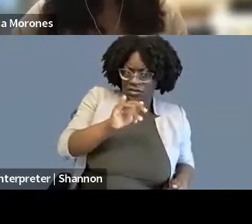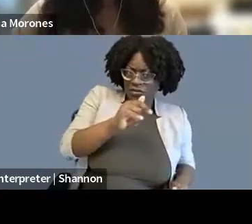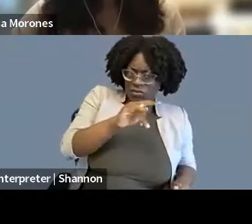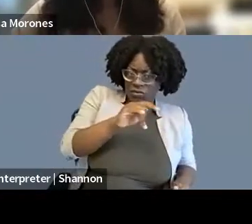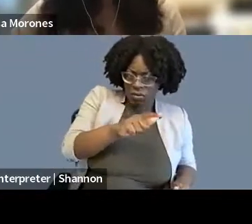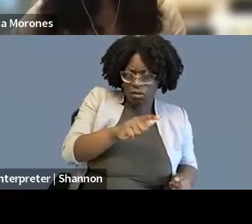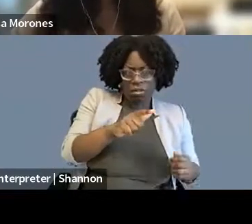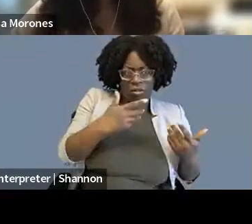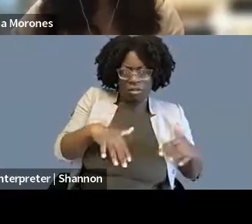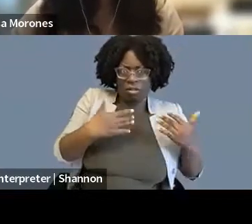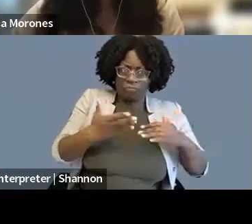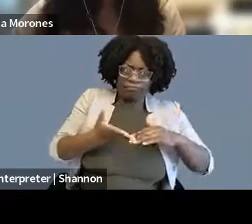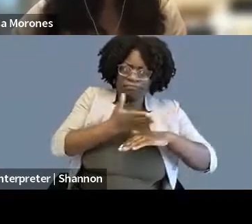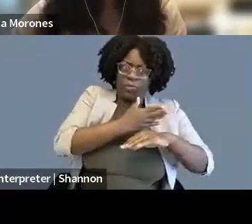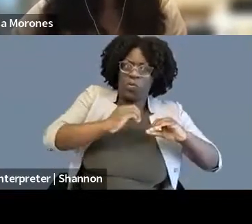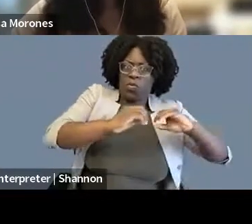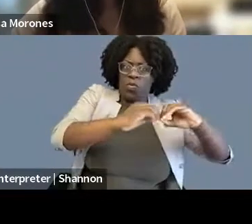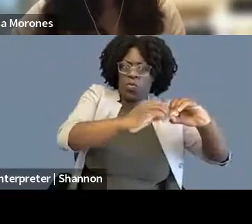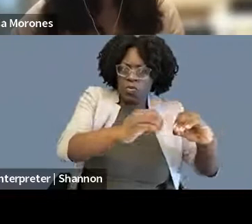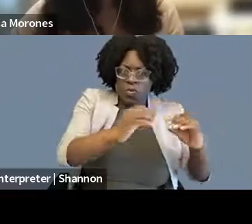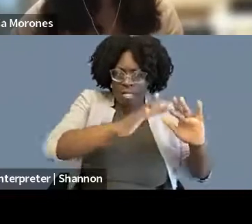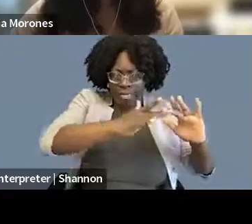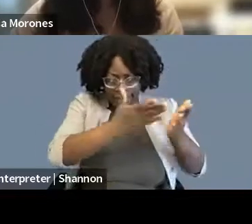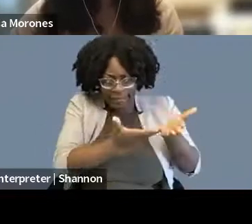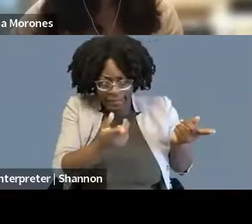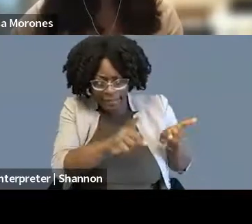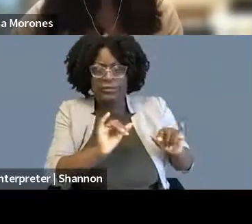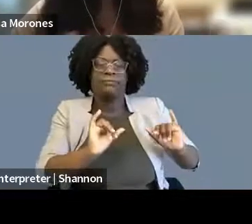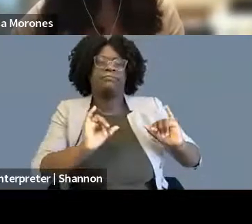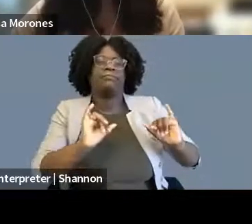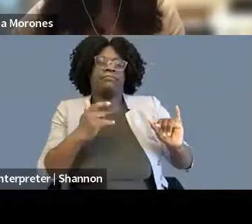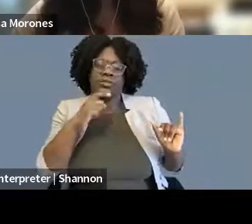with preserving privacy online, protecting online discourse,